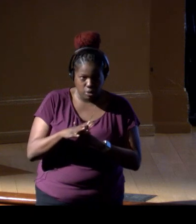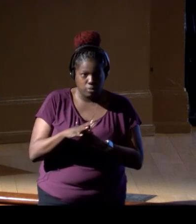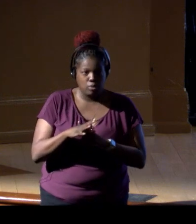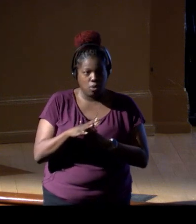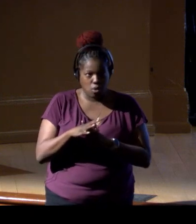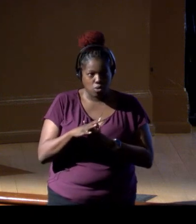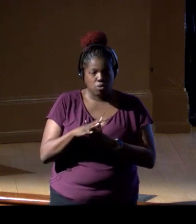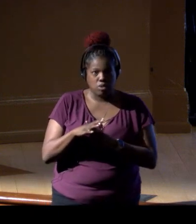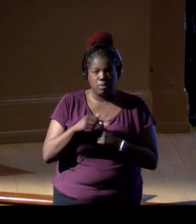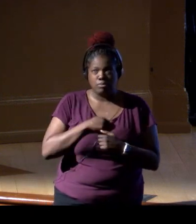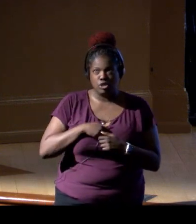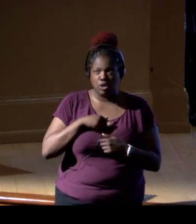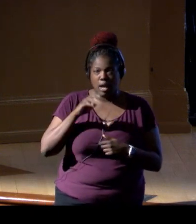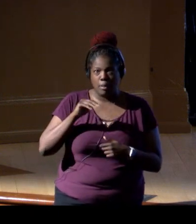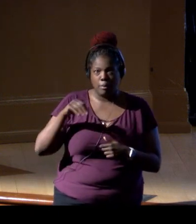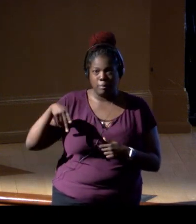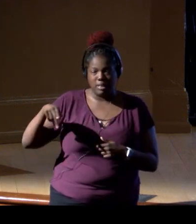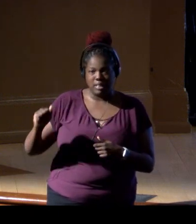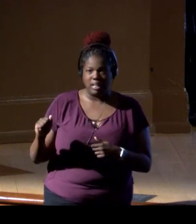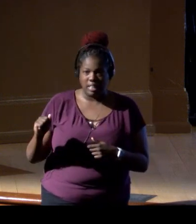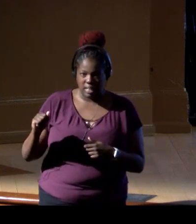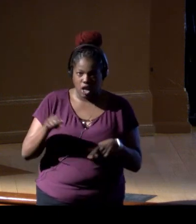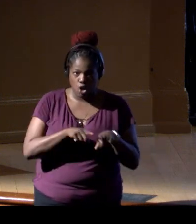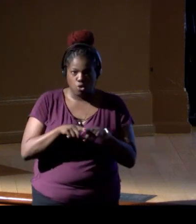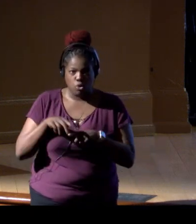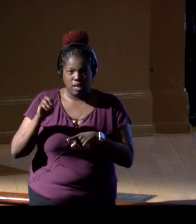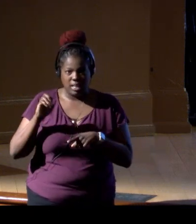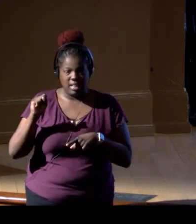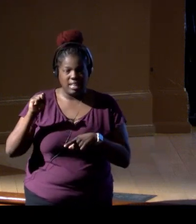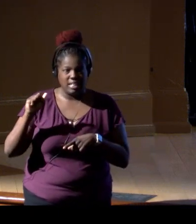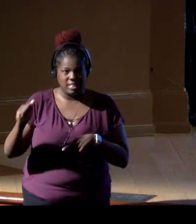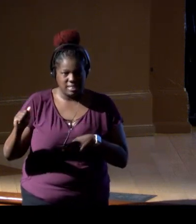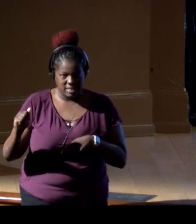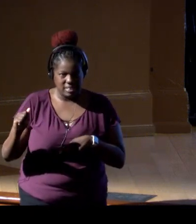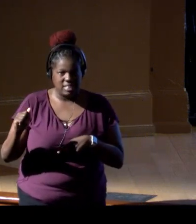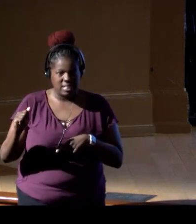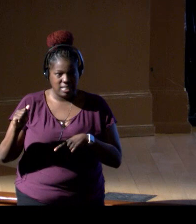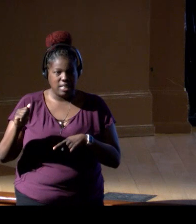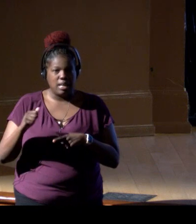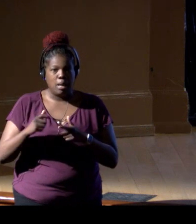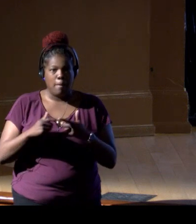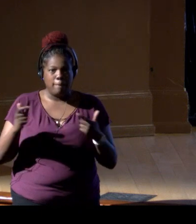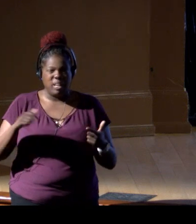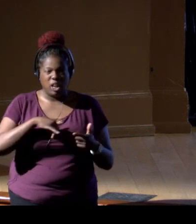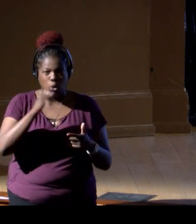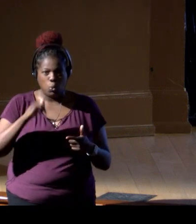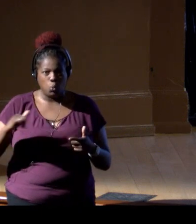well, I'm sorry, the MMPA as well as the ESA. Most of the large whale species are endangered,